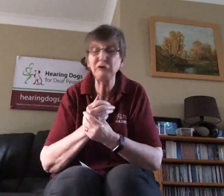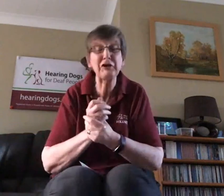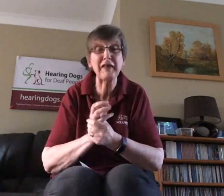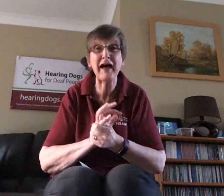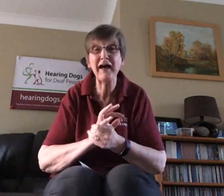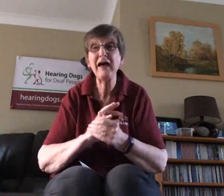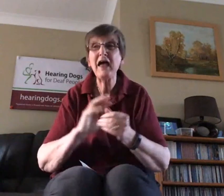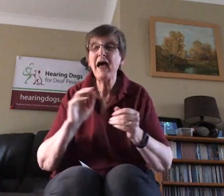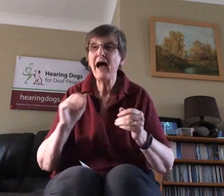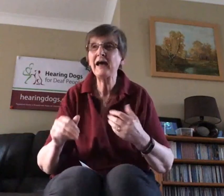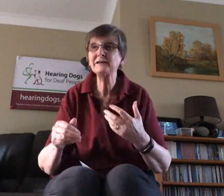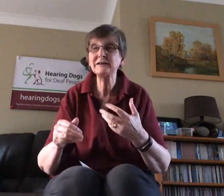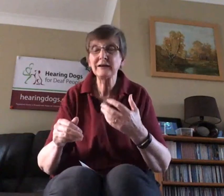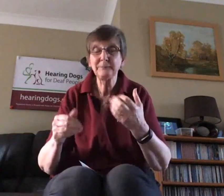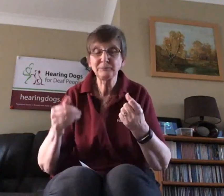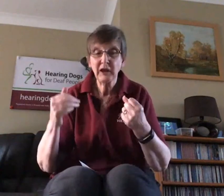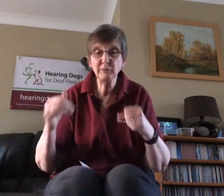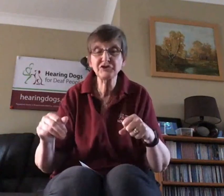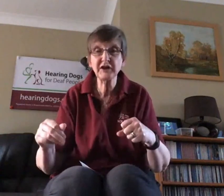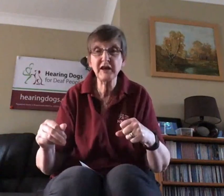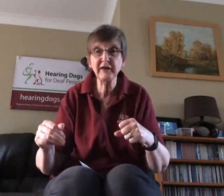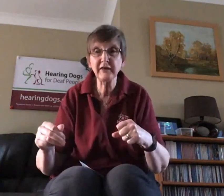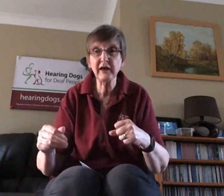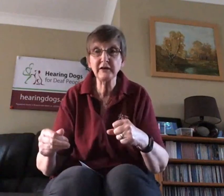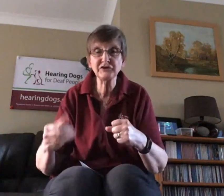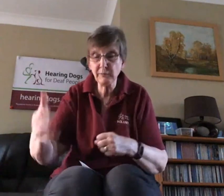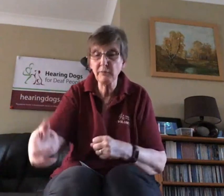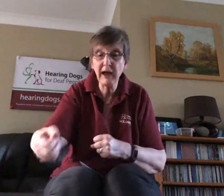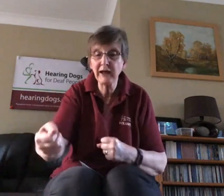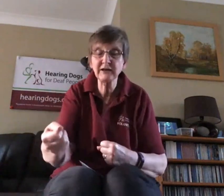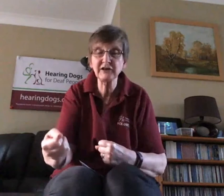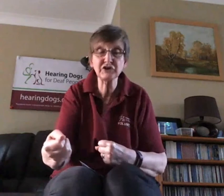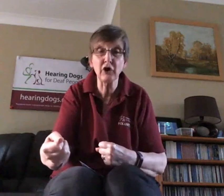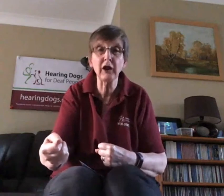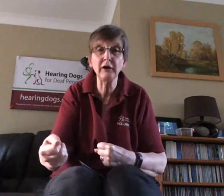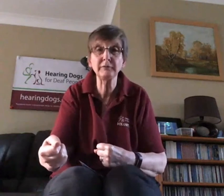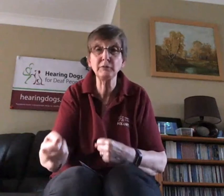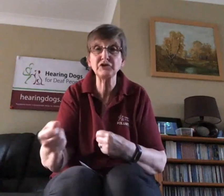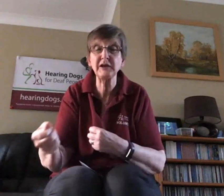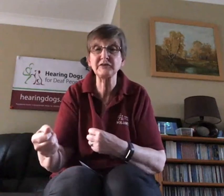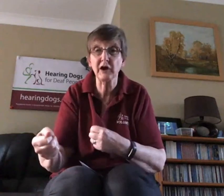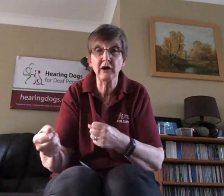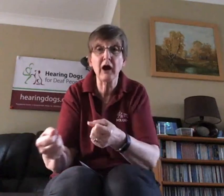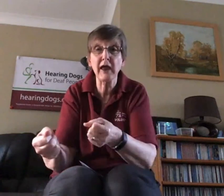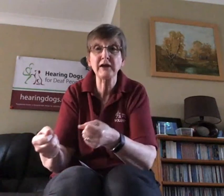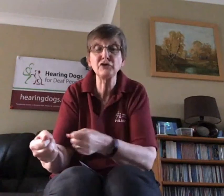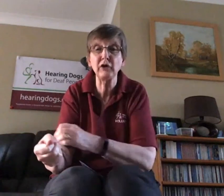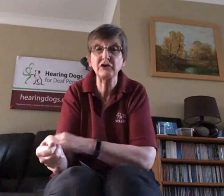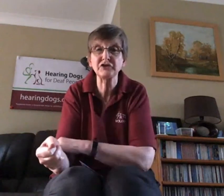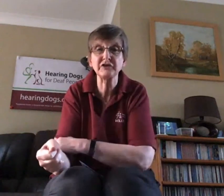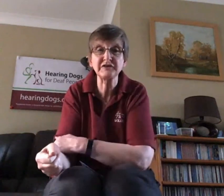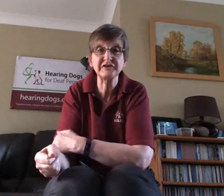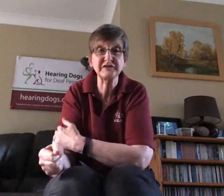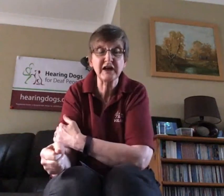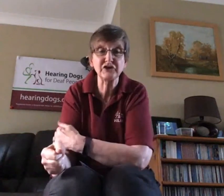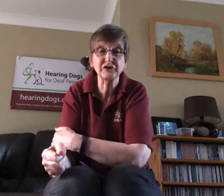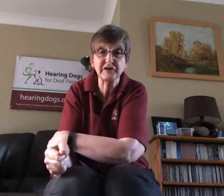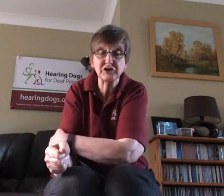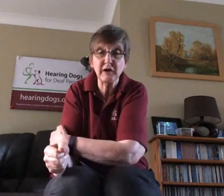I put my hand in his collar which means I acknowledge that this is a dangerous situation